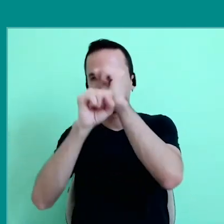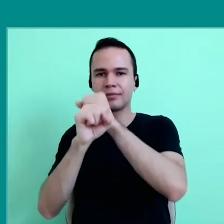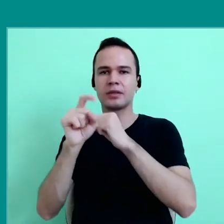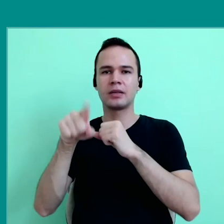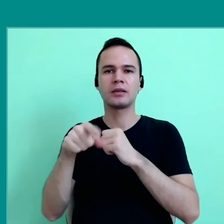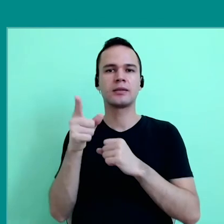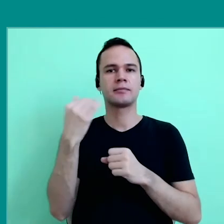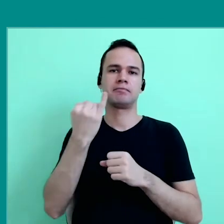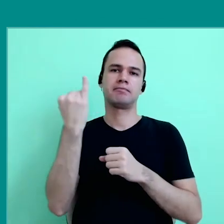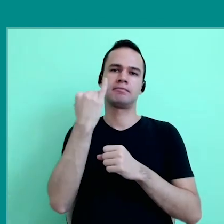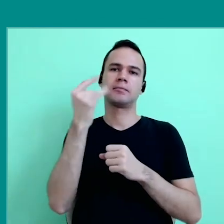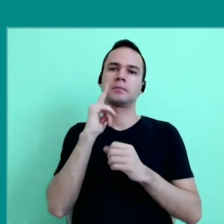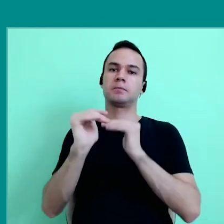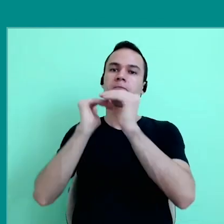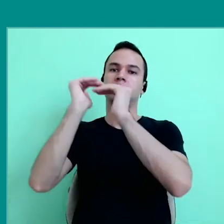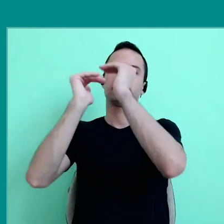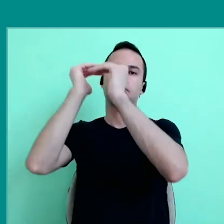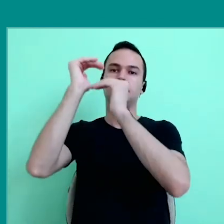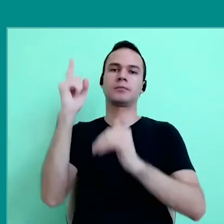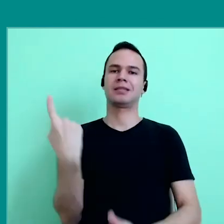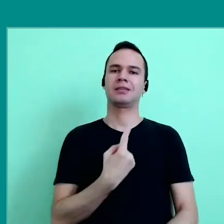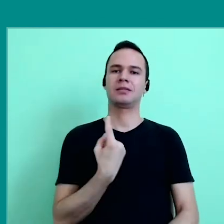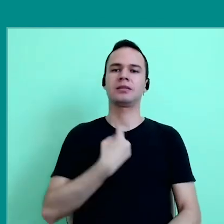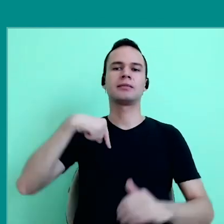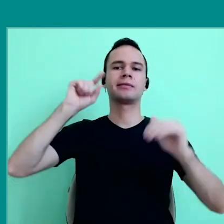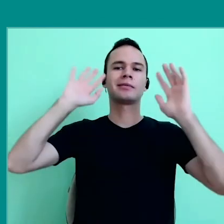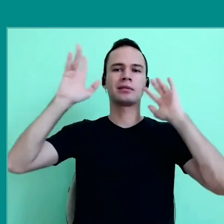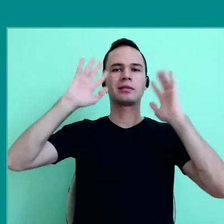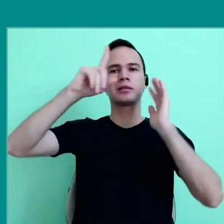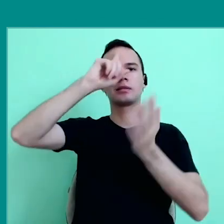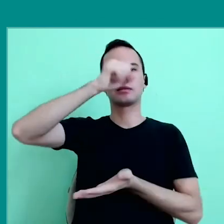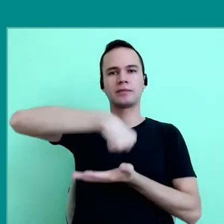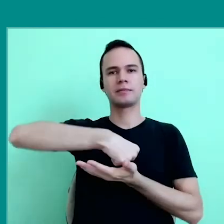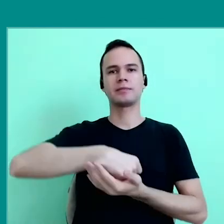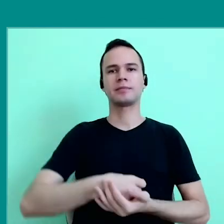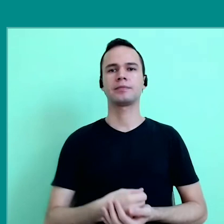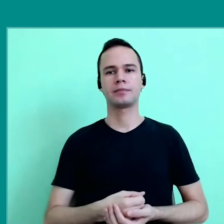are still very relevant to build intellectual autonomy, an affective autonomy.